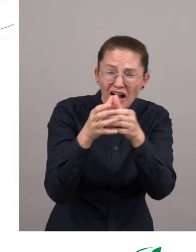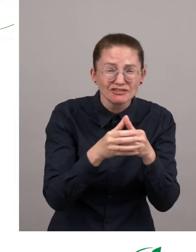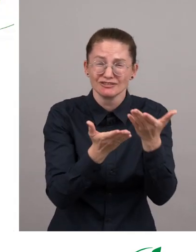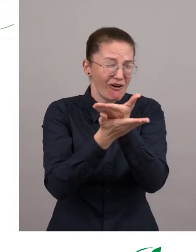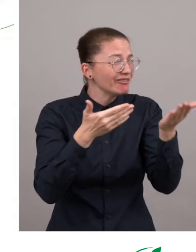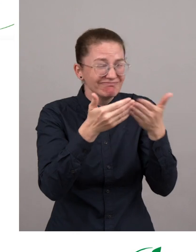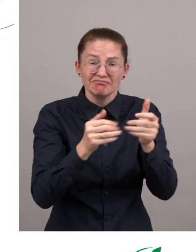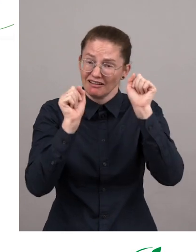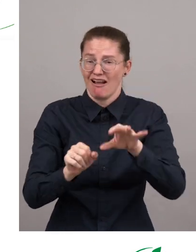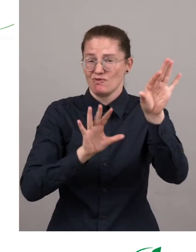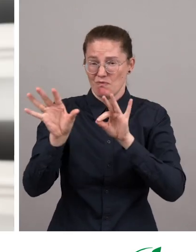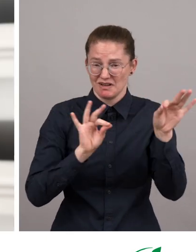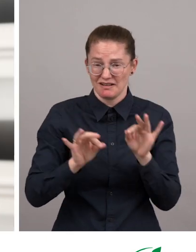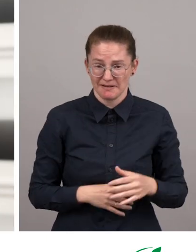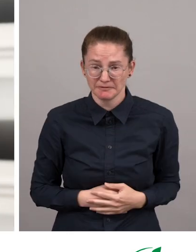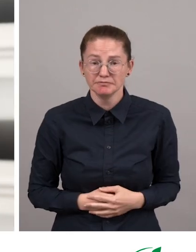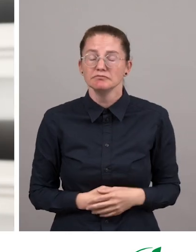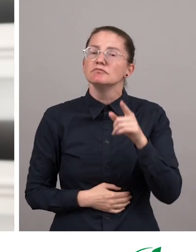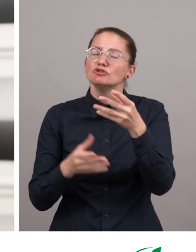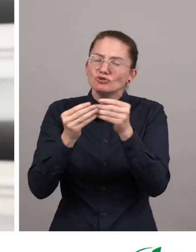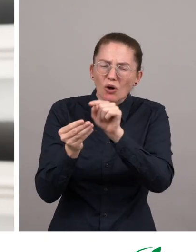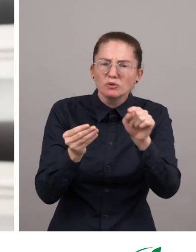Which solutions cannot be nominated? We're not looking for solutions